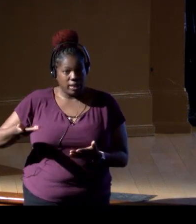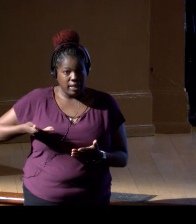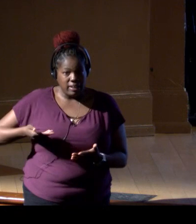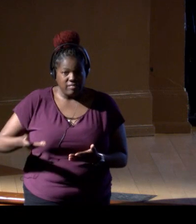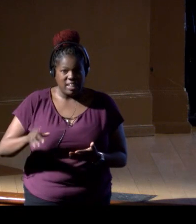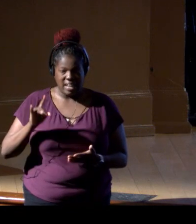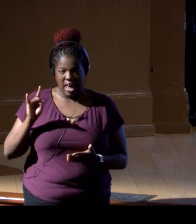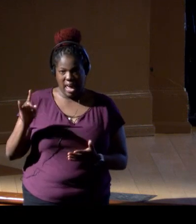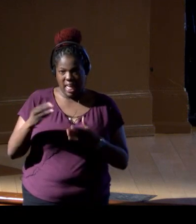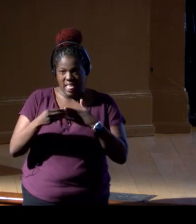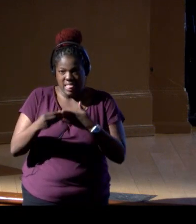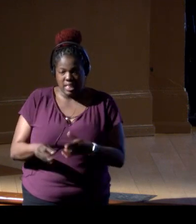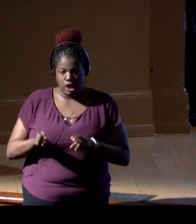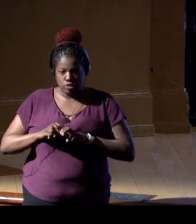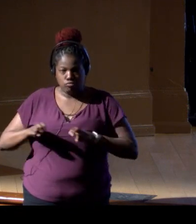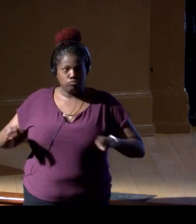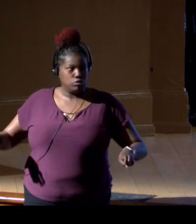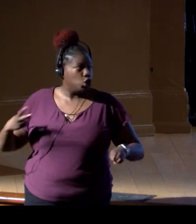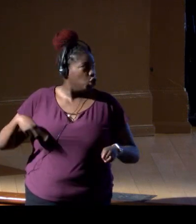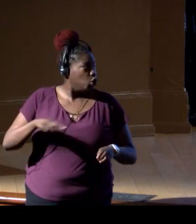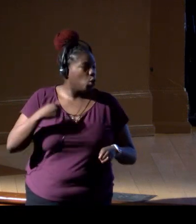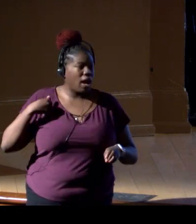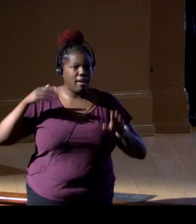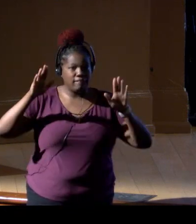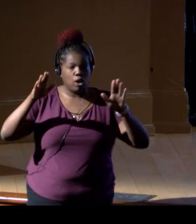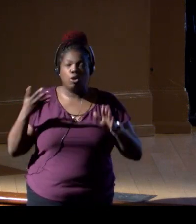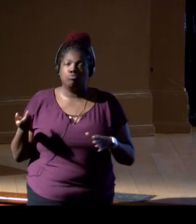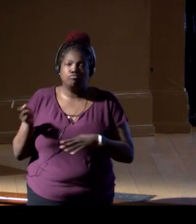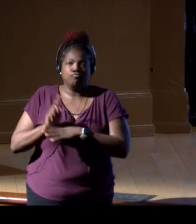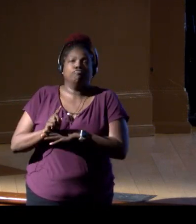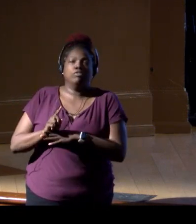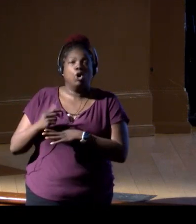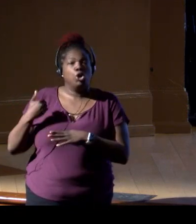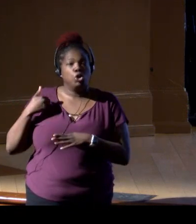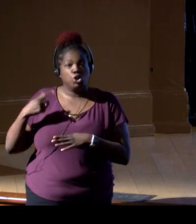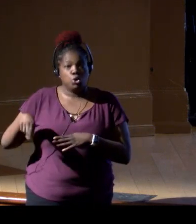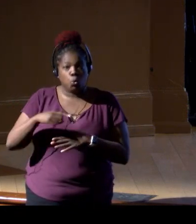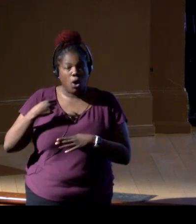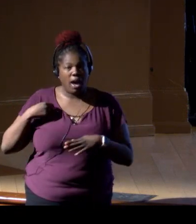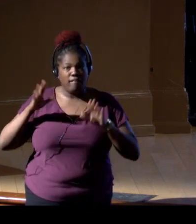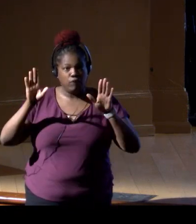to come up here, and you guys all have incredible portfolios of opportunities I would say,